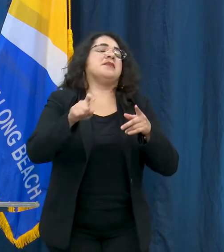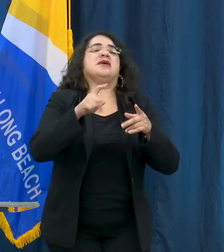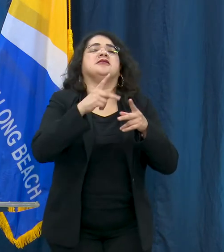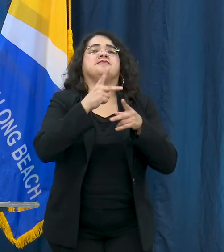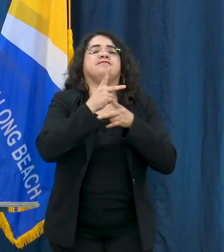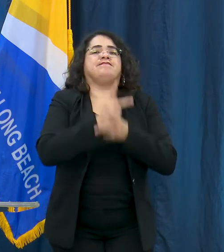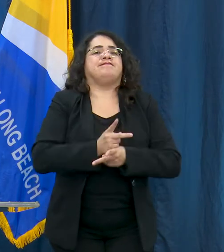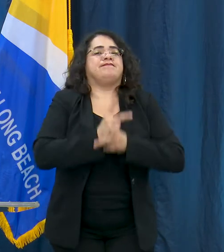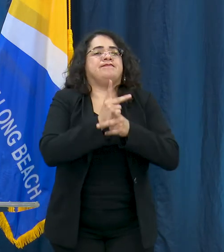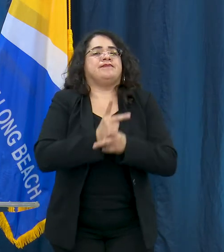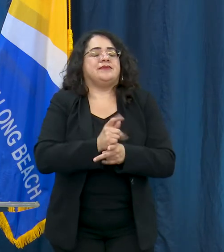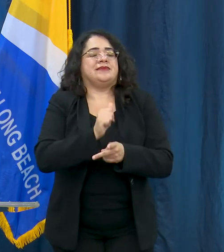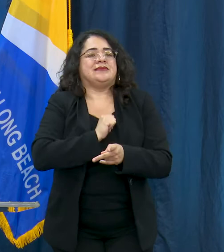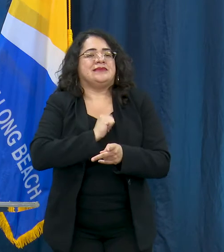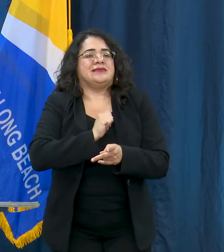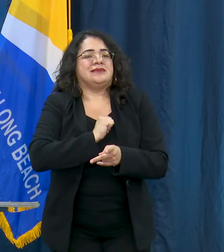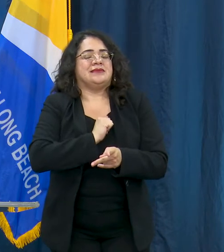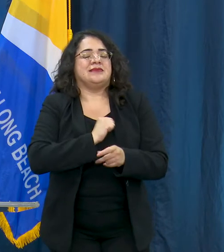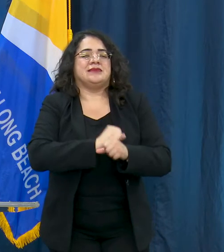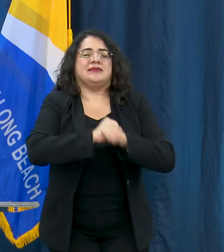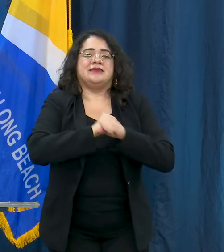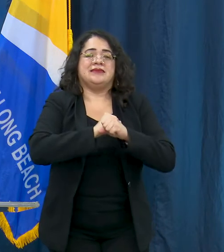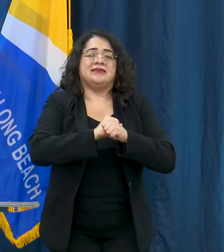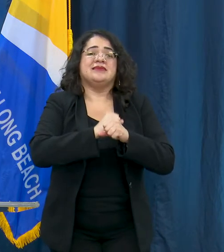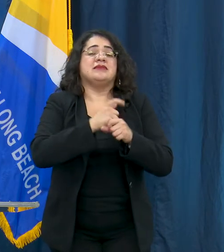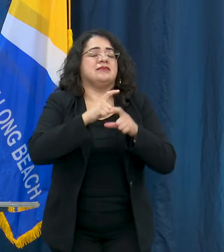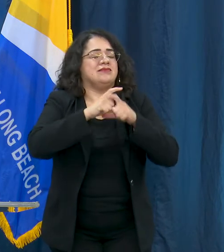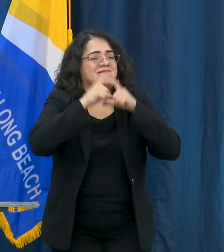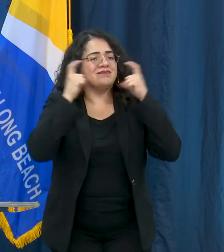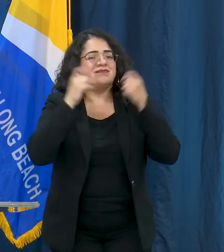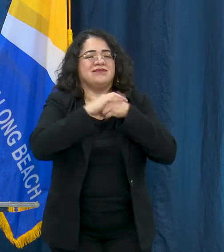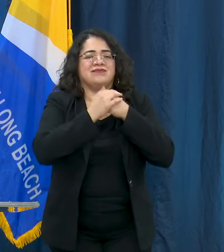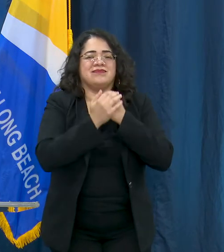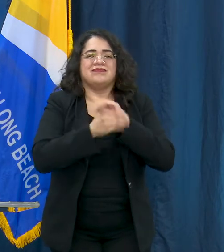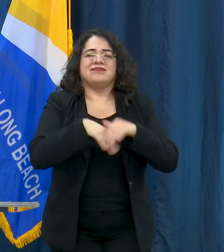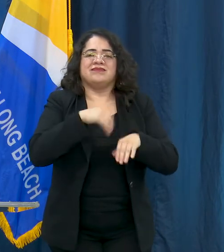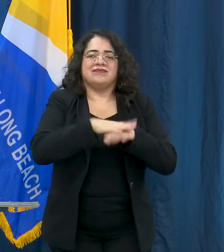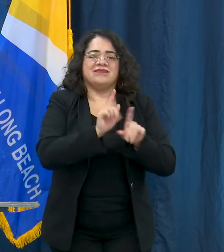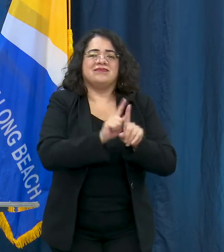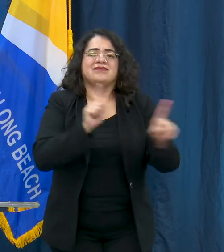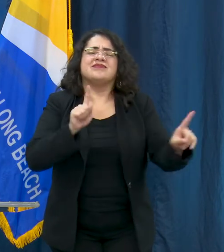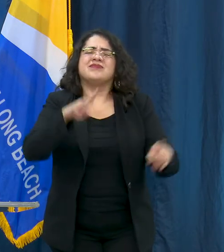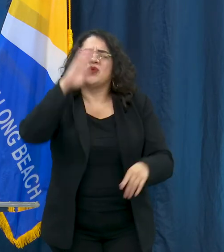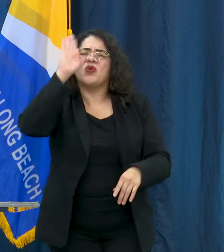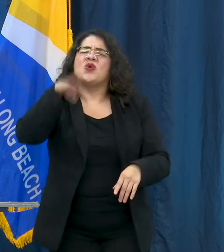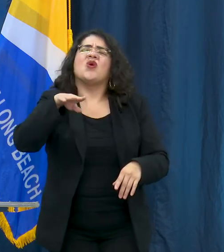and reduce the spread of COVID-19. So it's like driving or riding in a car.